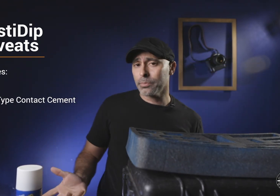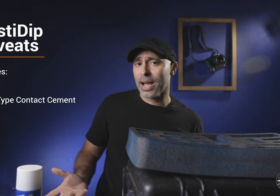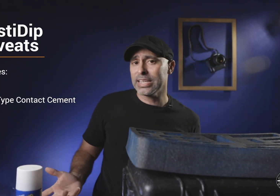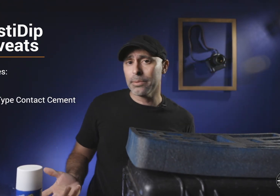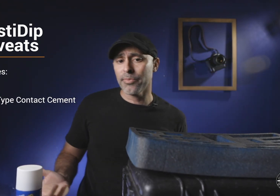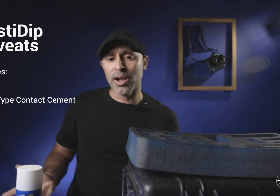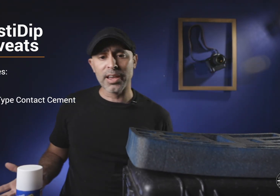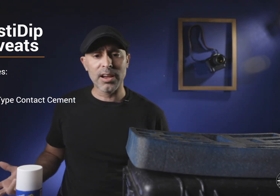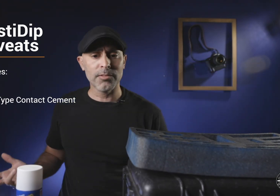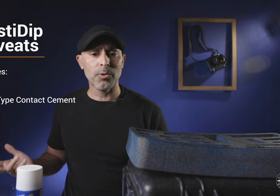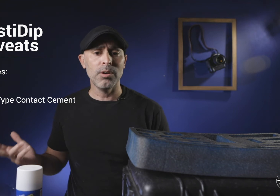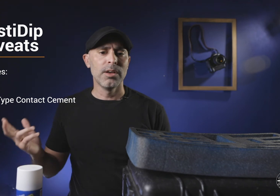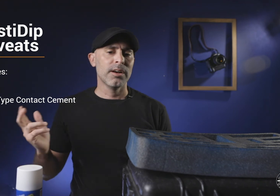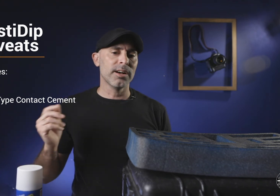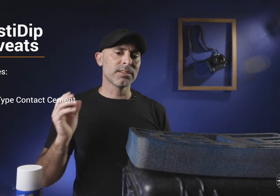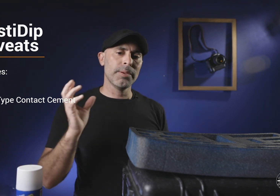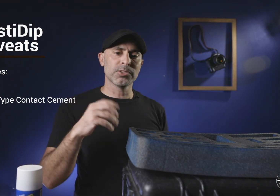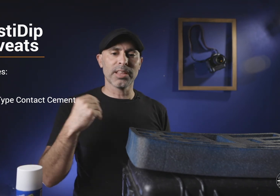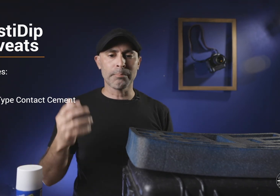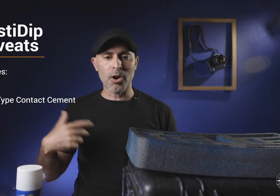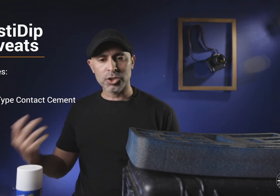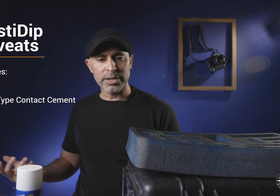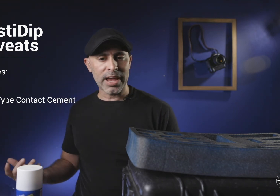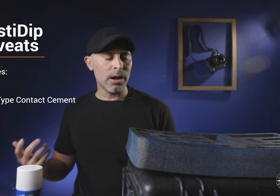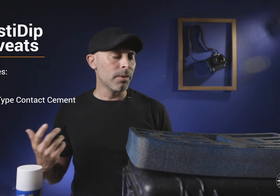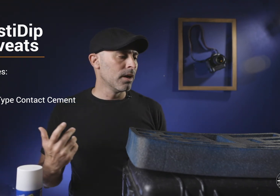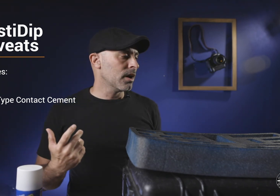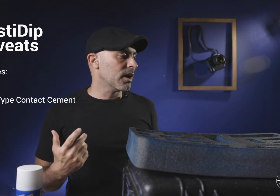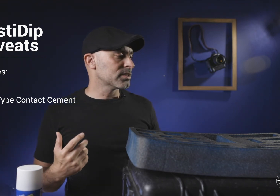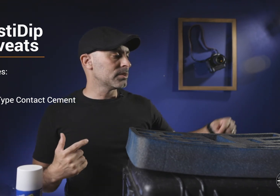to plastidip if you're not comfortable some people said like bard shree em some